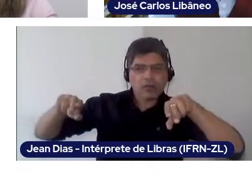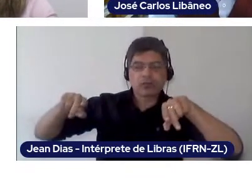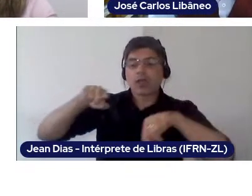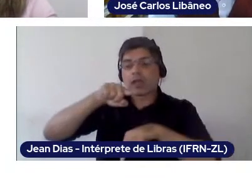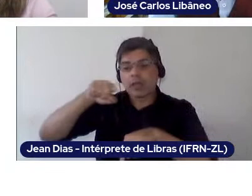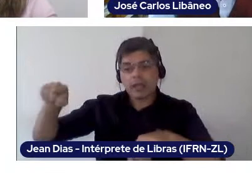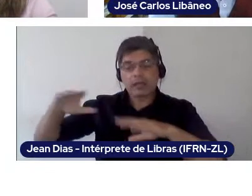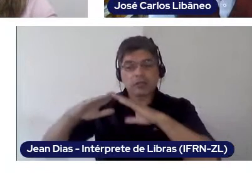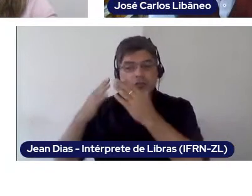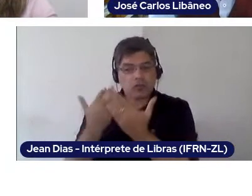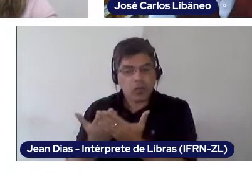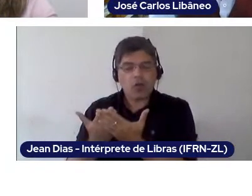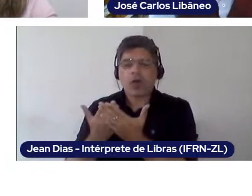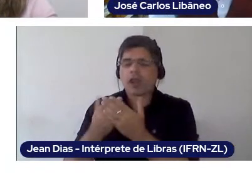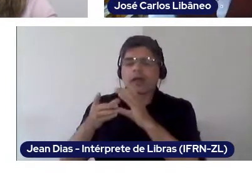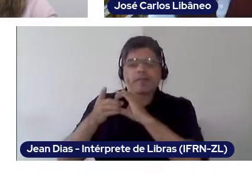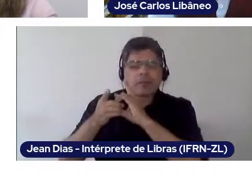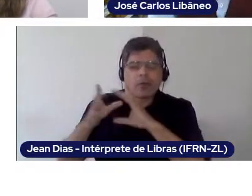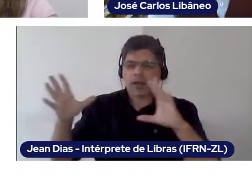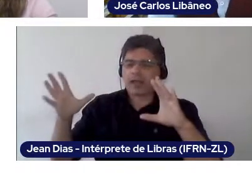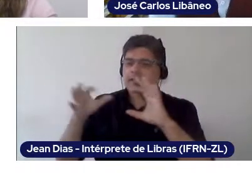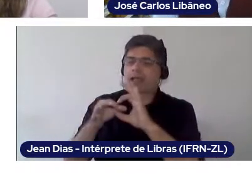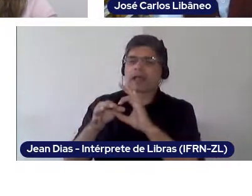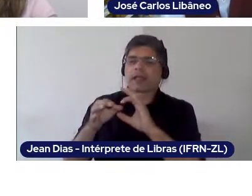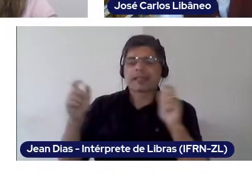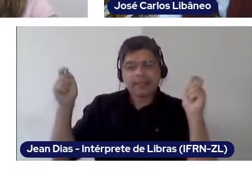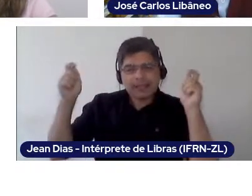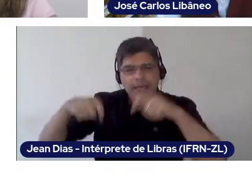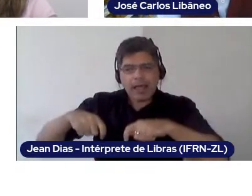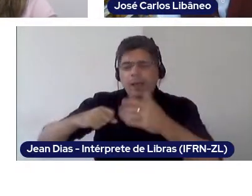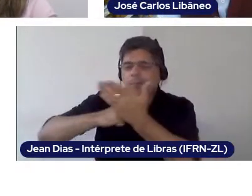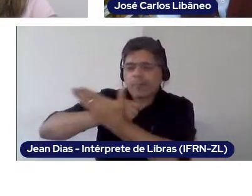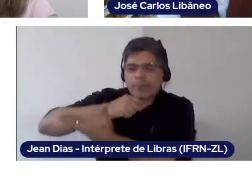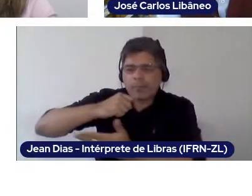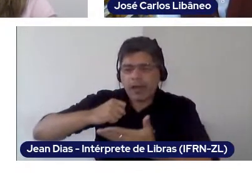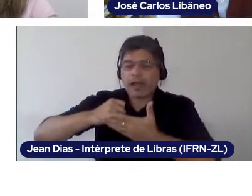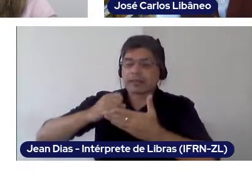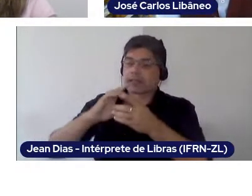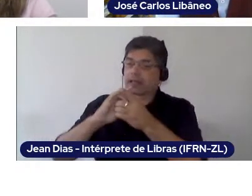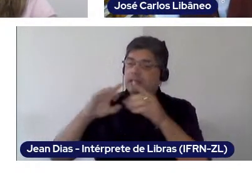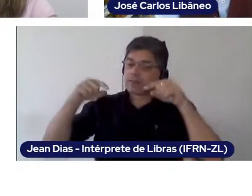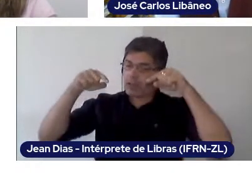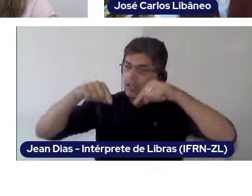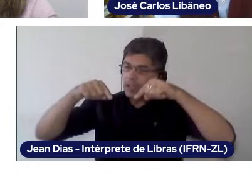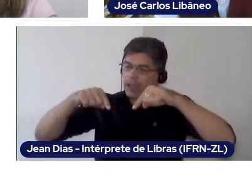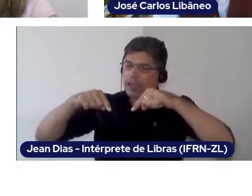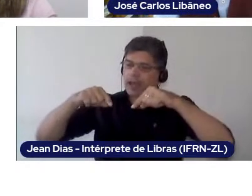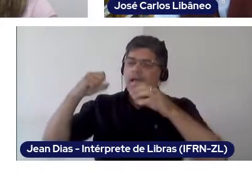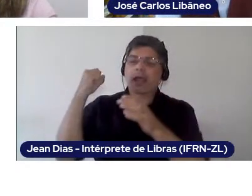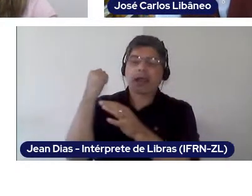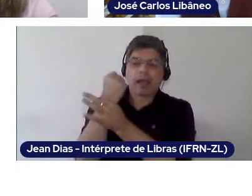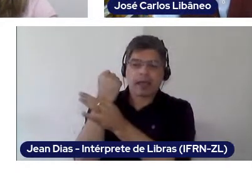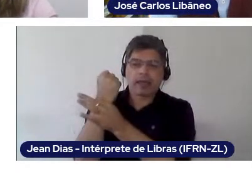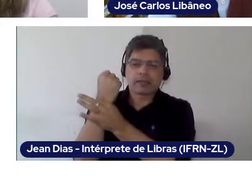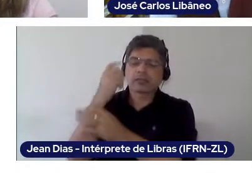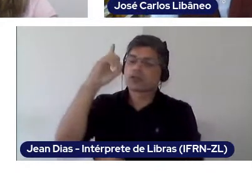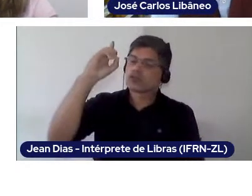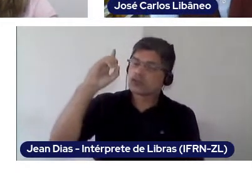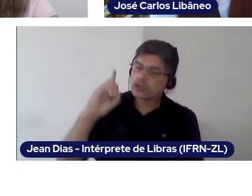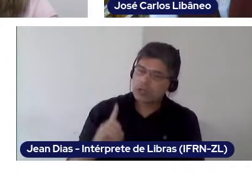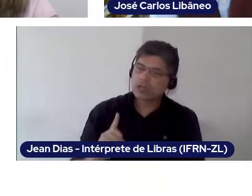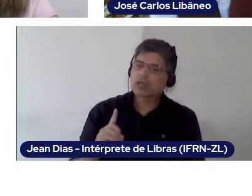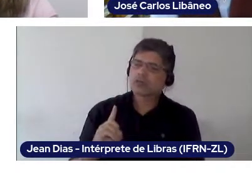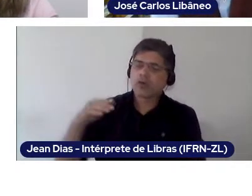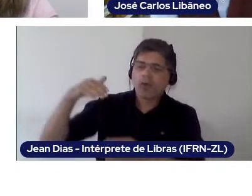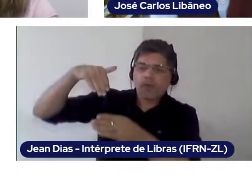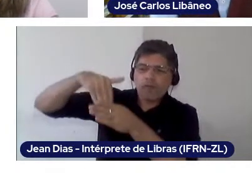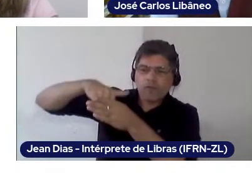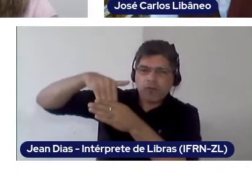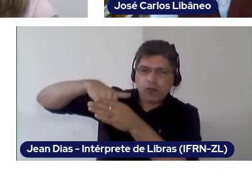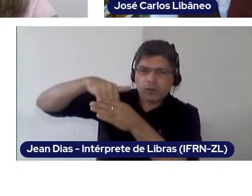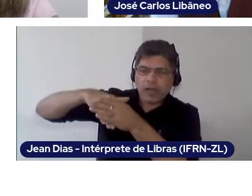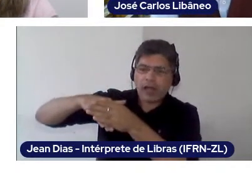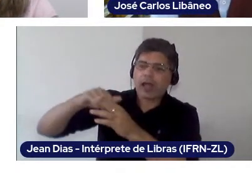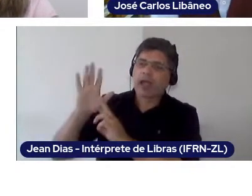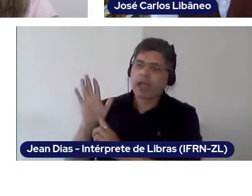And real democracy, my friends, is the one that guarantees for all individuals not only the right to vote and be voted, not only our political representations,